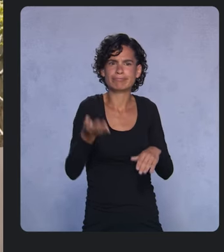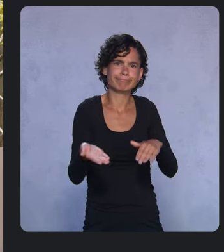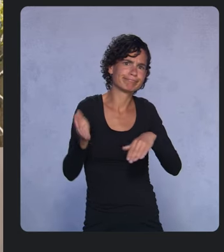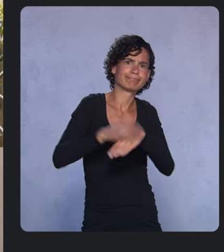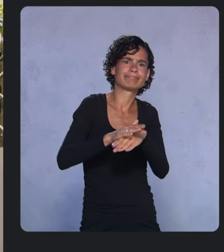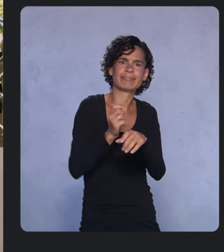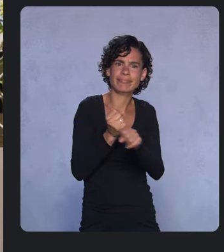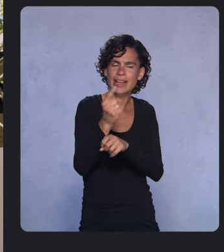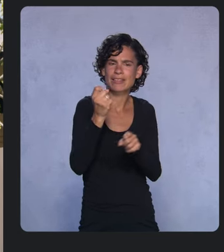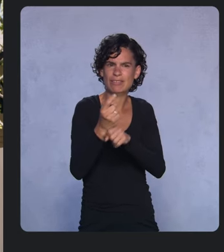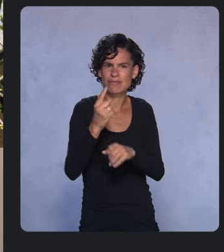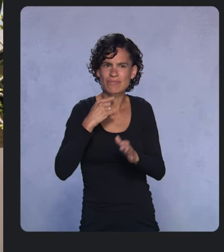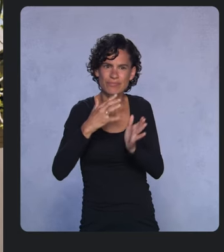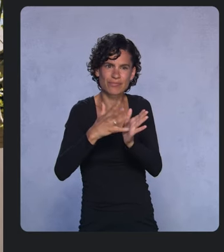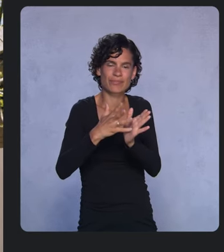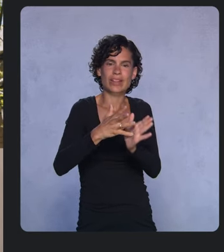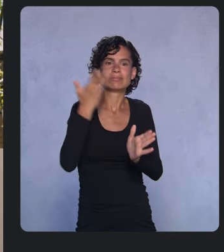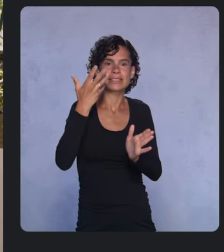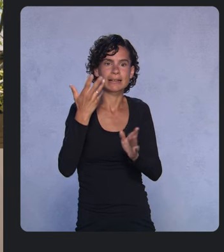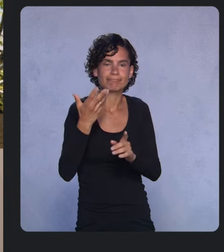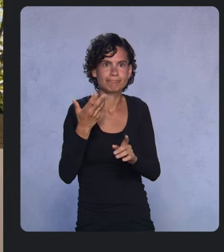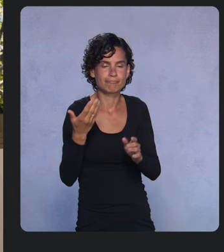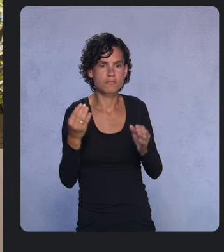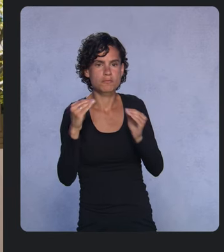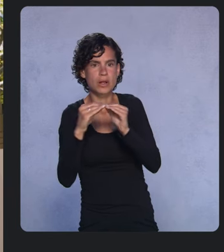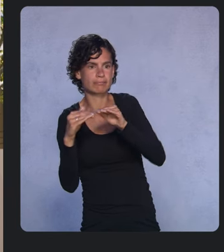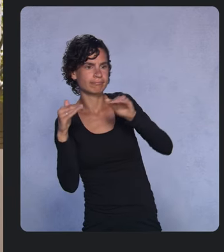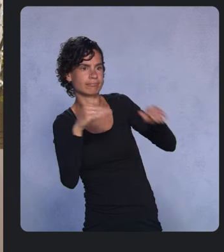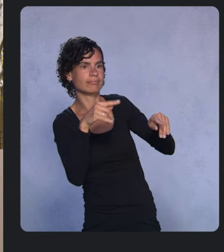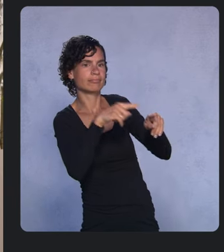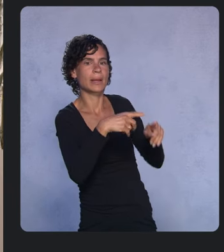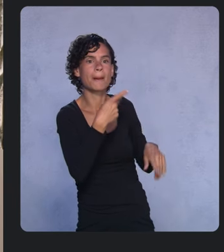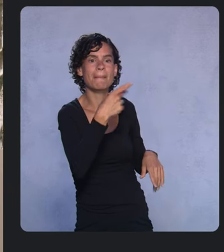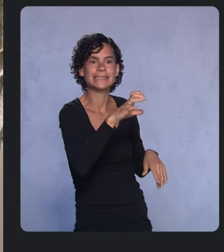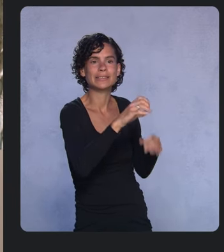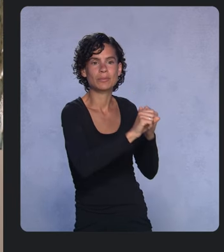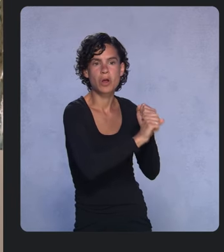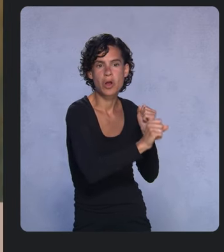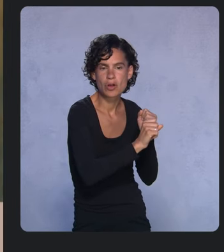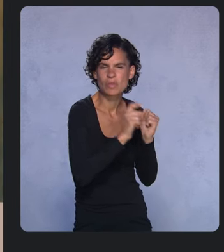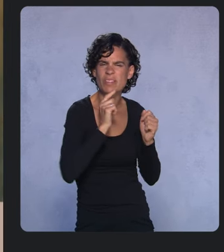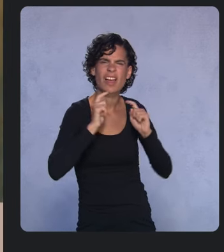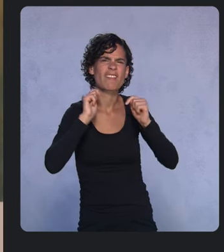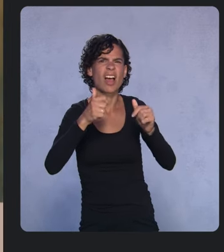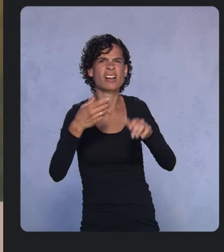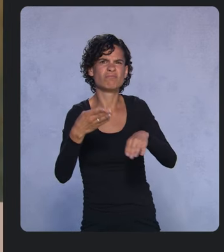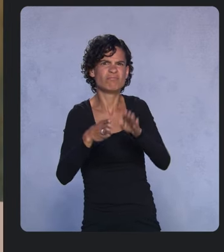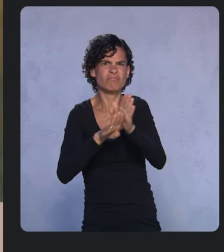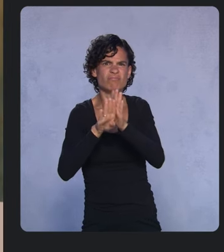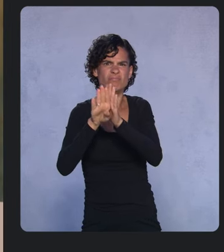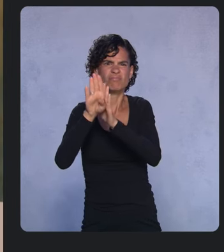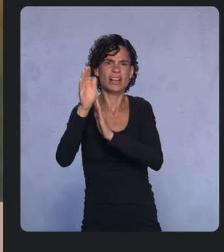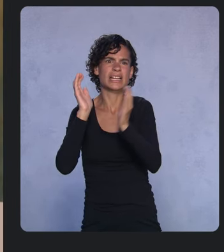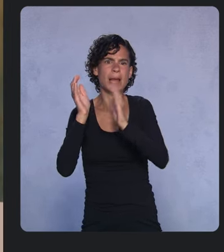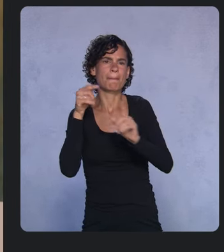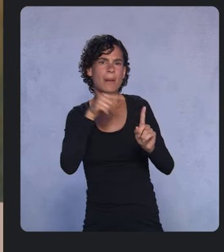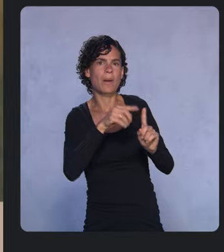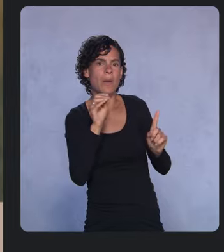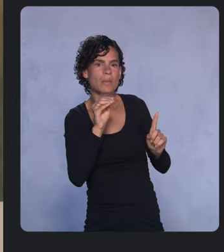making Chrome OS the fastest growing and second most popular desktop OS. Android app usage has tripled in the last year.